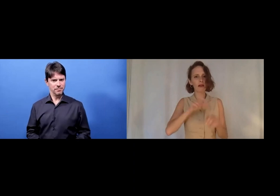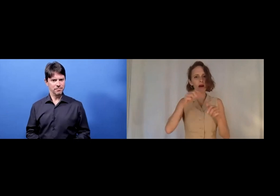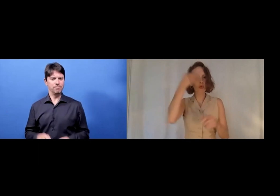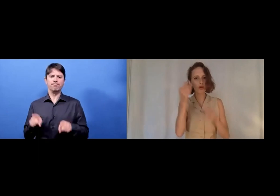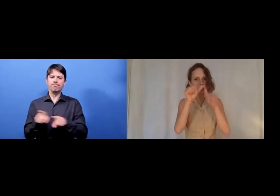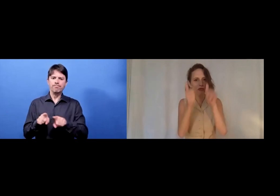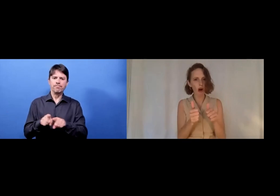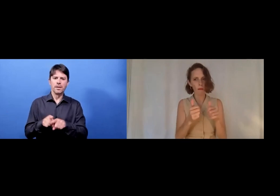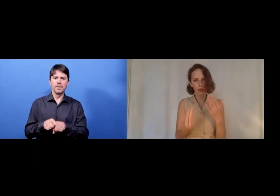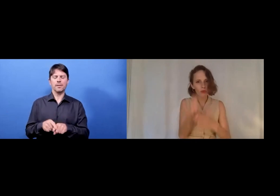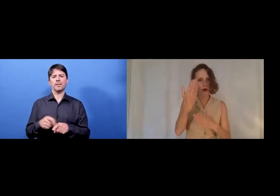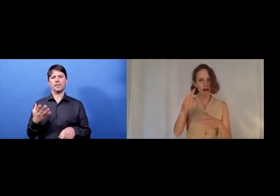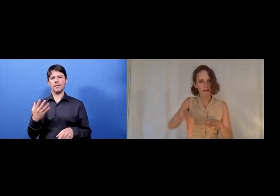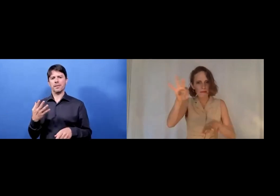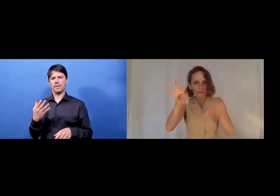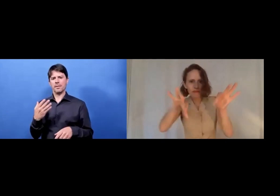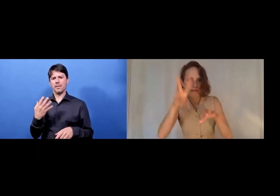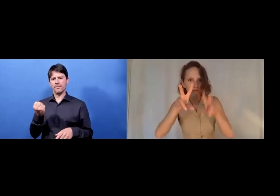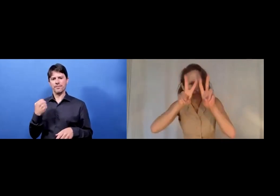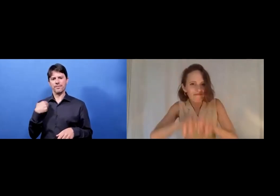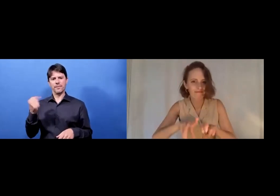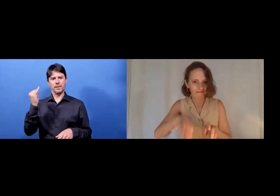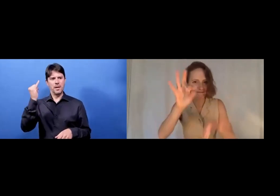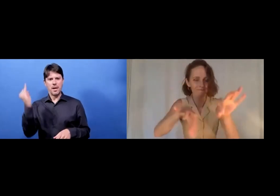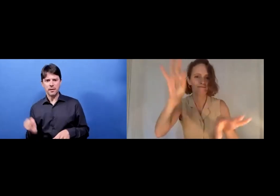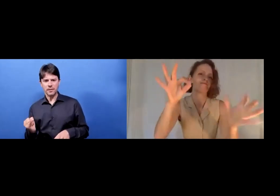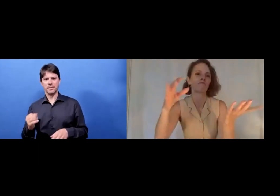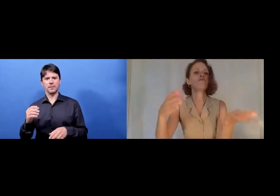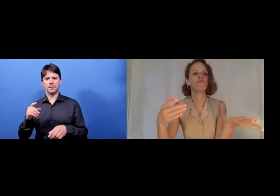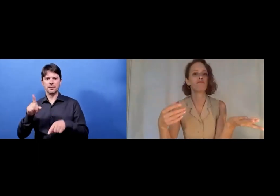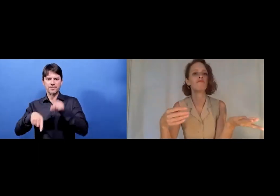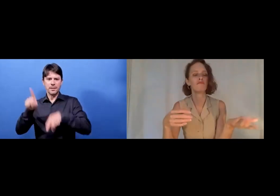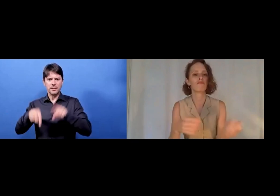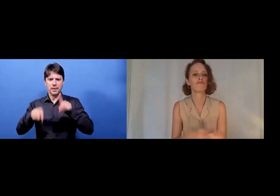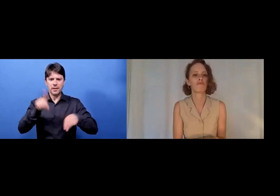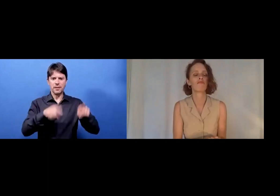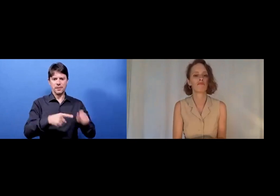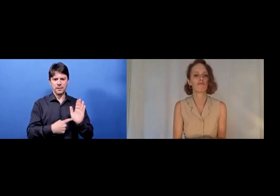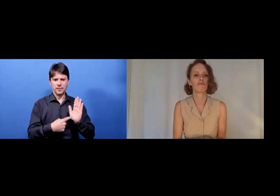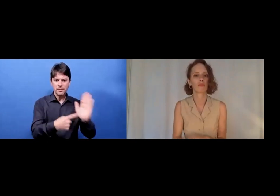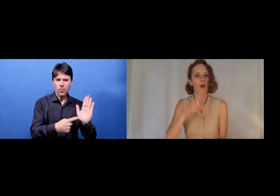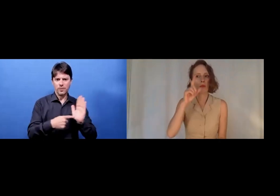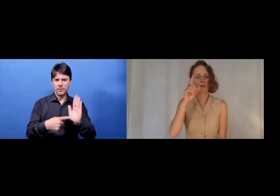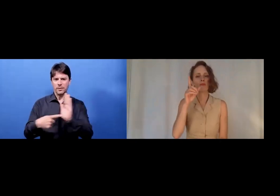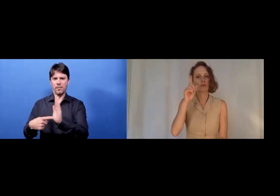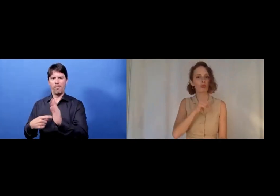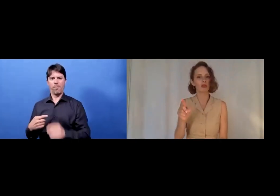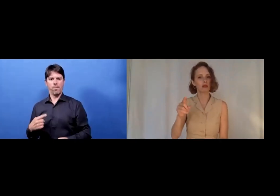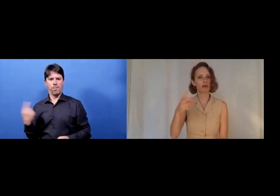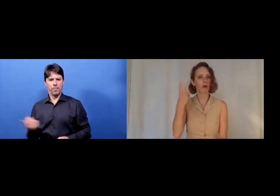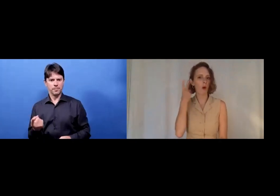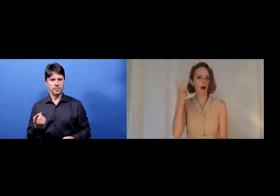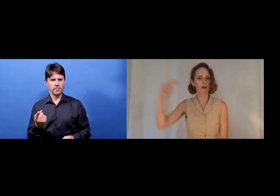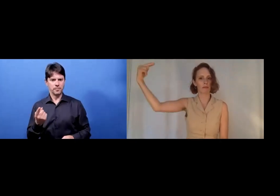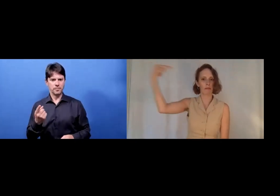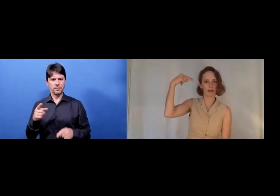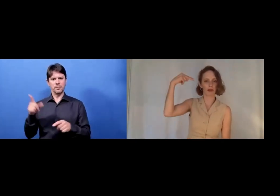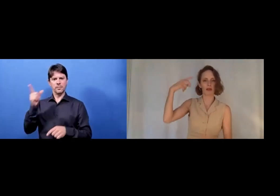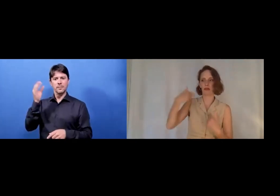And it is very interesting to see the different forms of artistic pieces that sign language has given us.